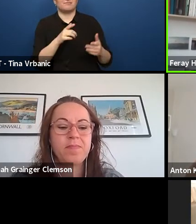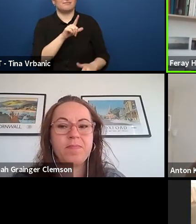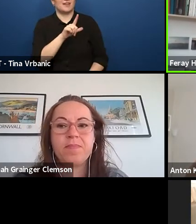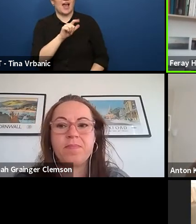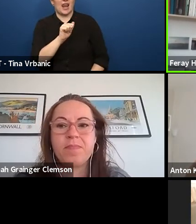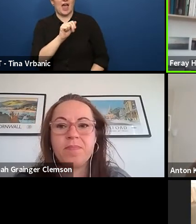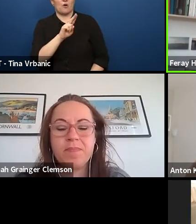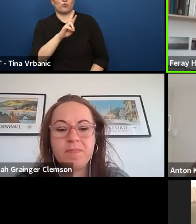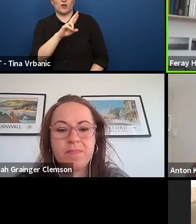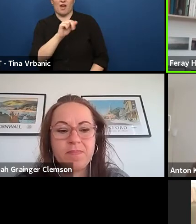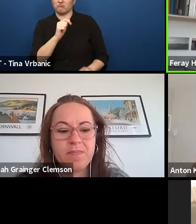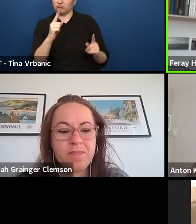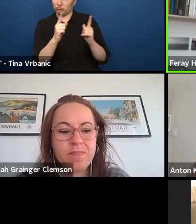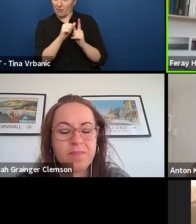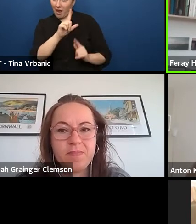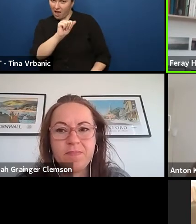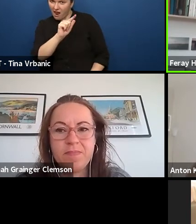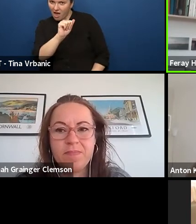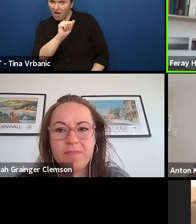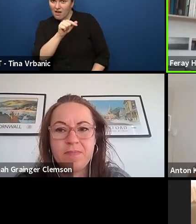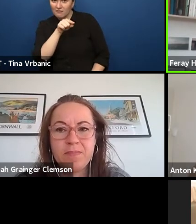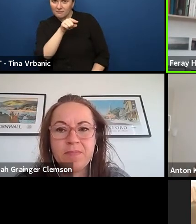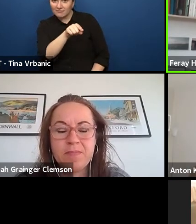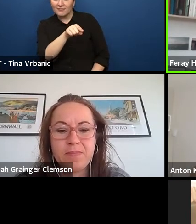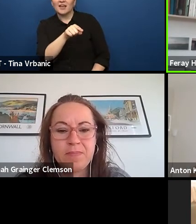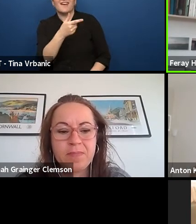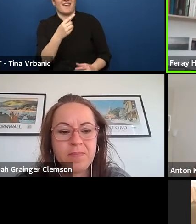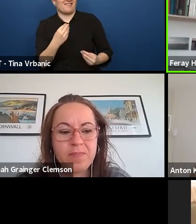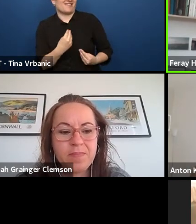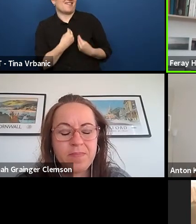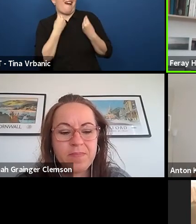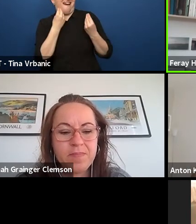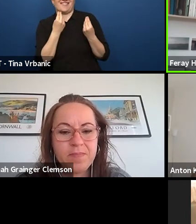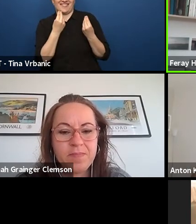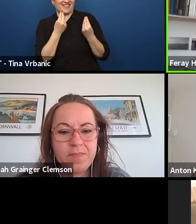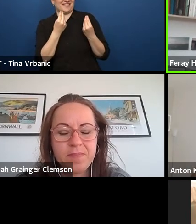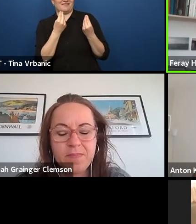with our youngest participants today in this panel,